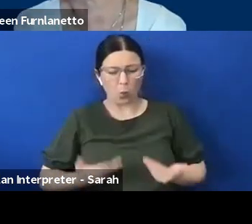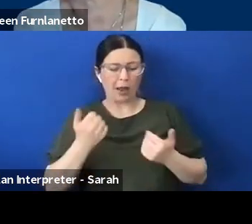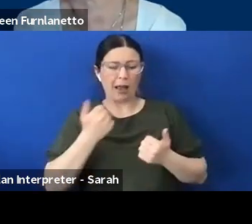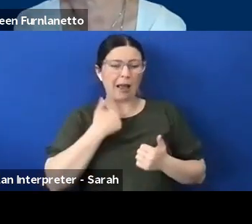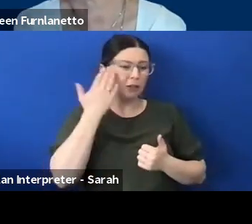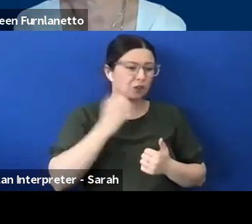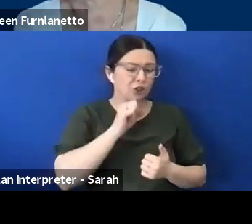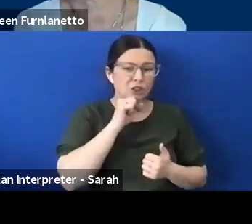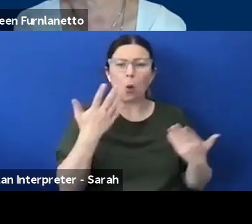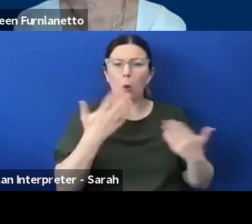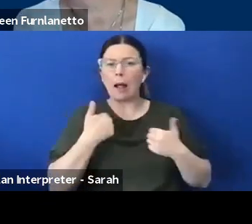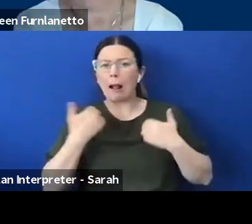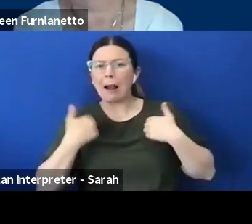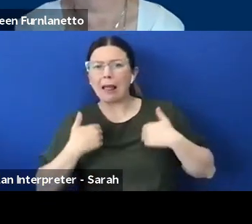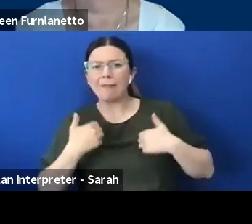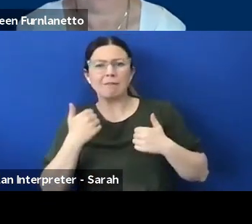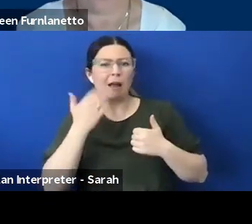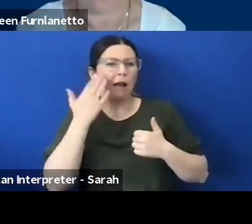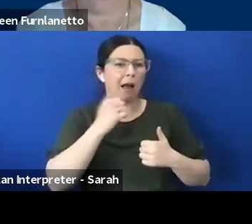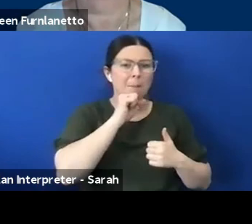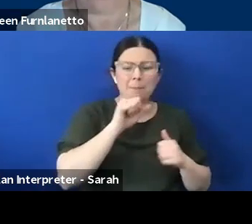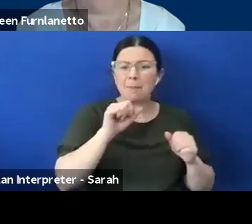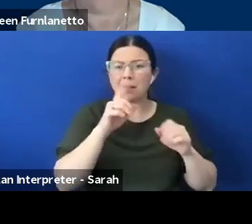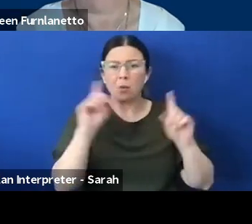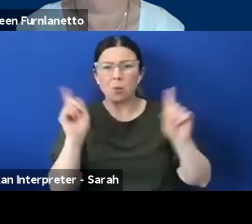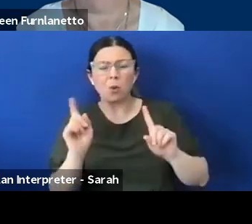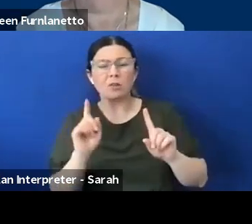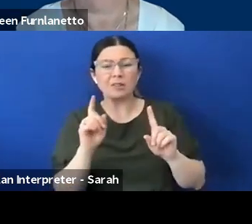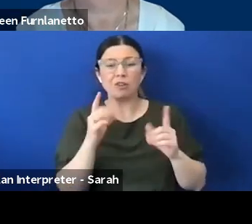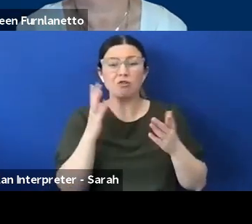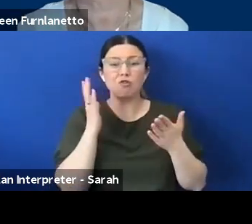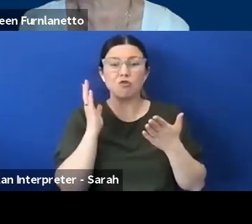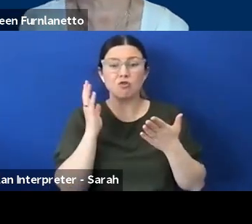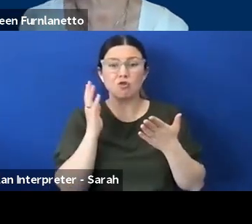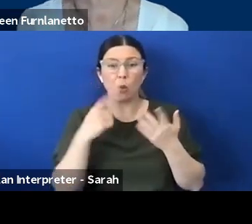political persuasion many of us actually do live with some form of disability or if we don't we